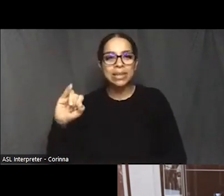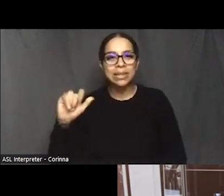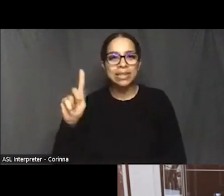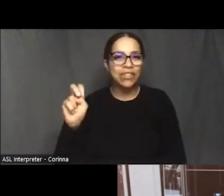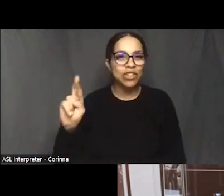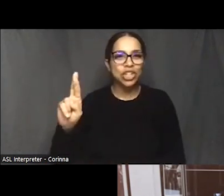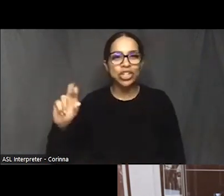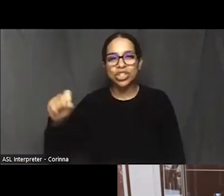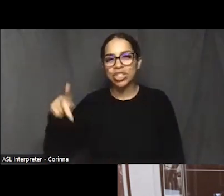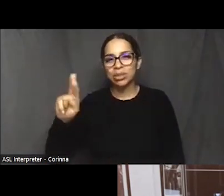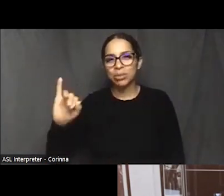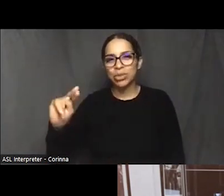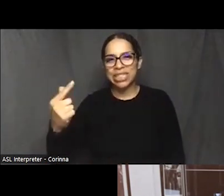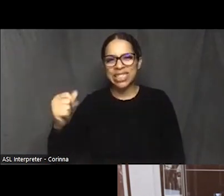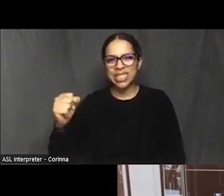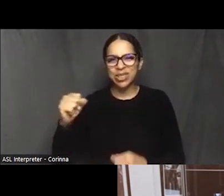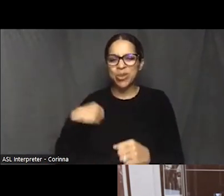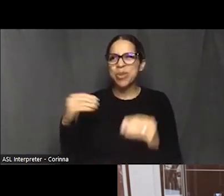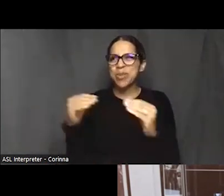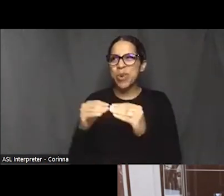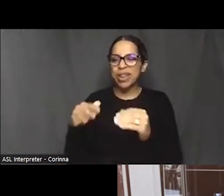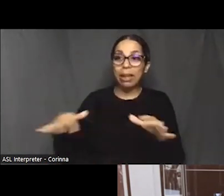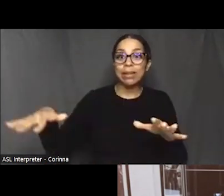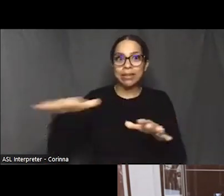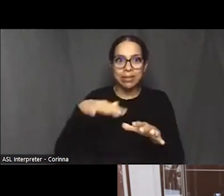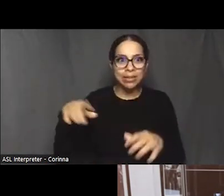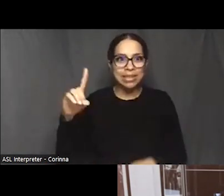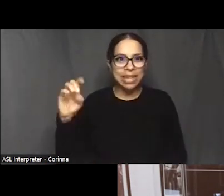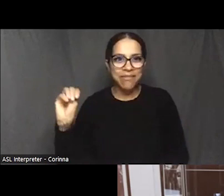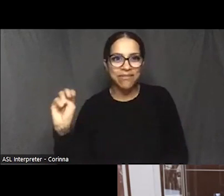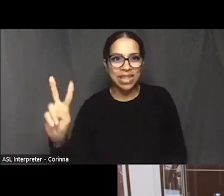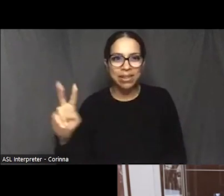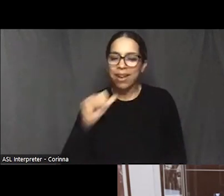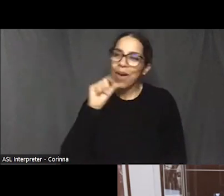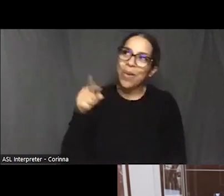But my my father used to take us fishing on the bay